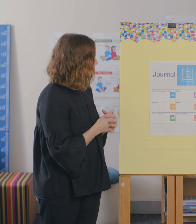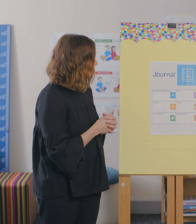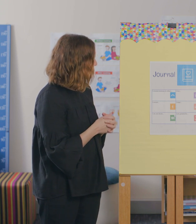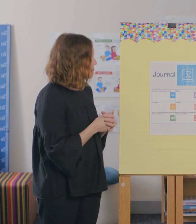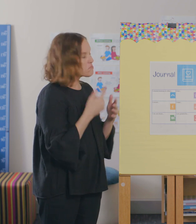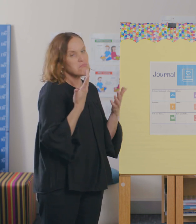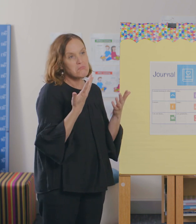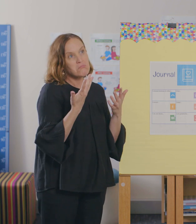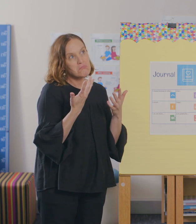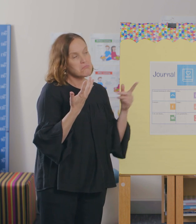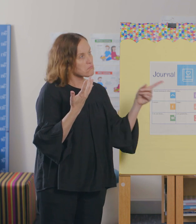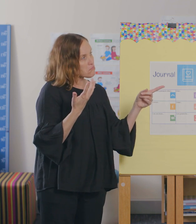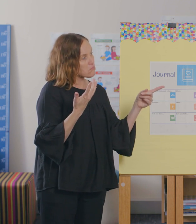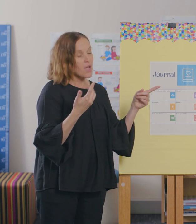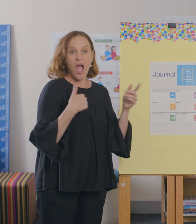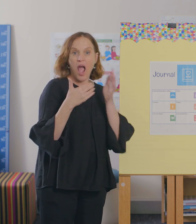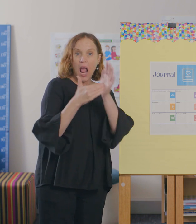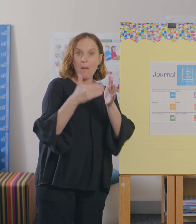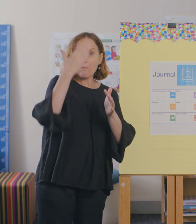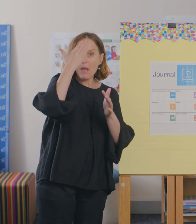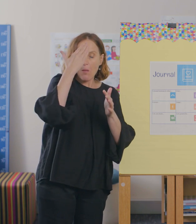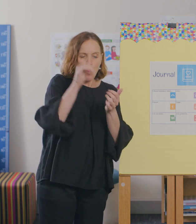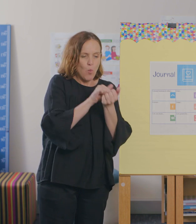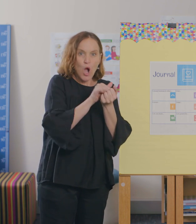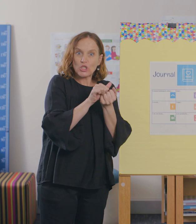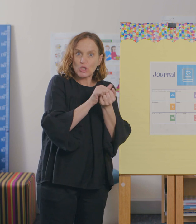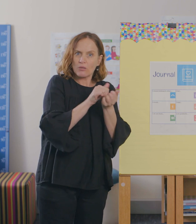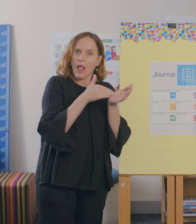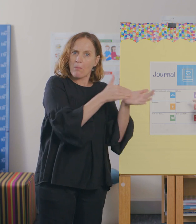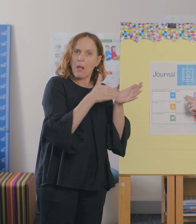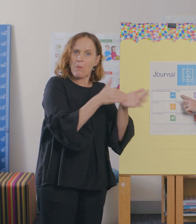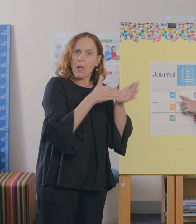For example: I helped my mum with the washing.